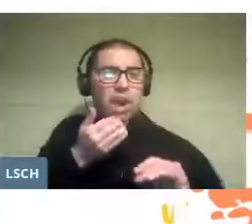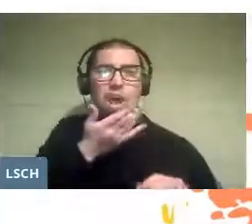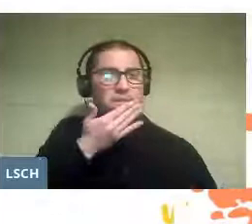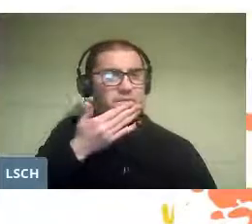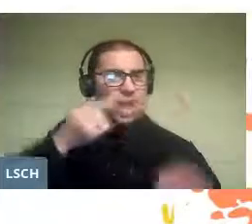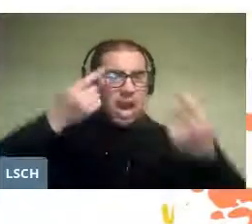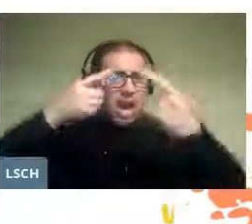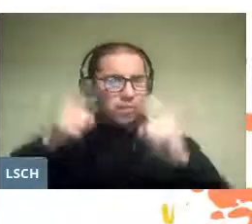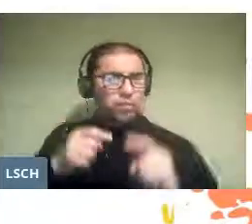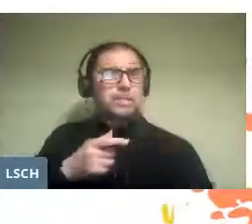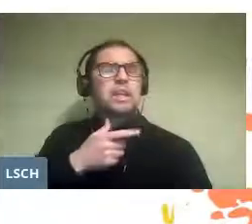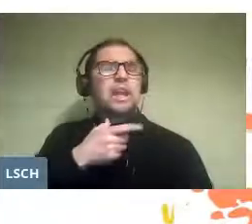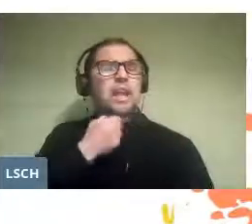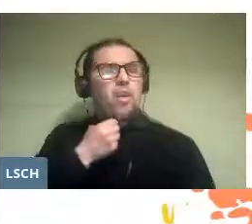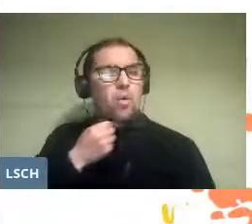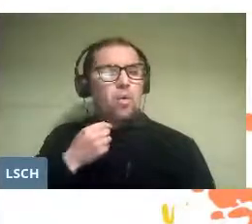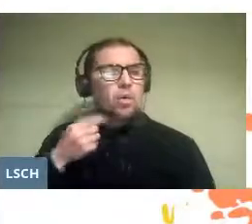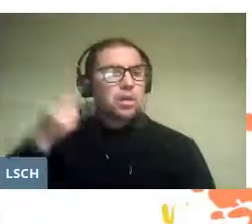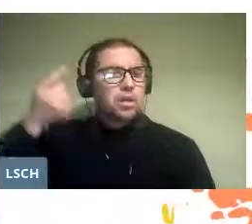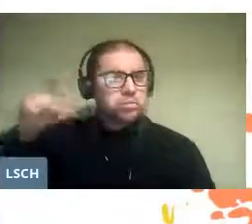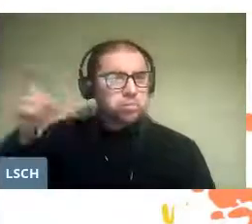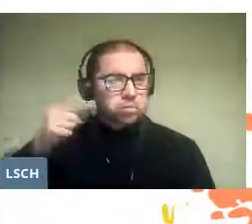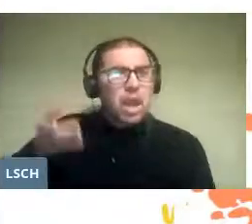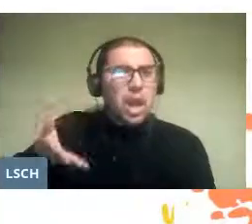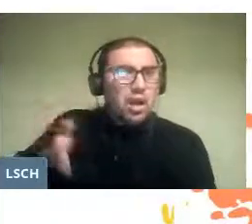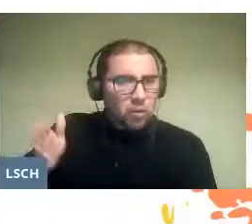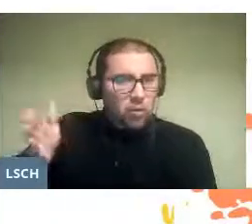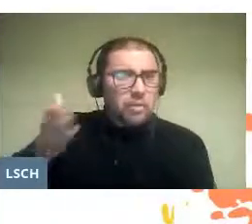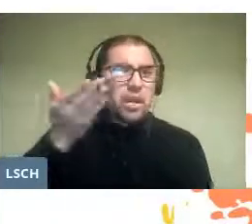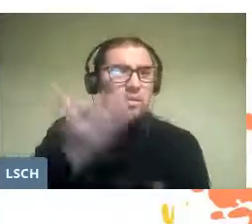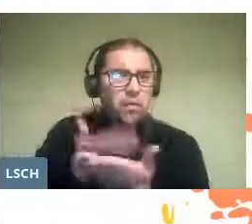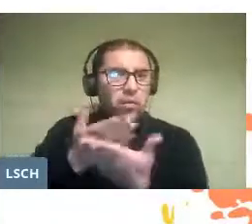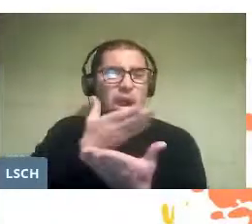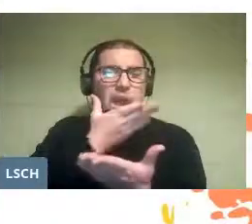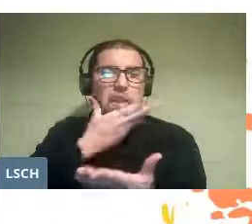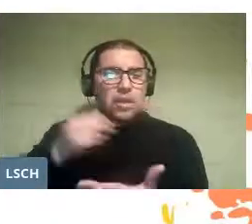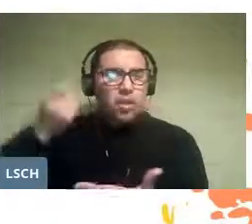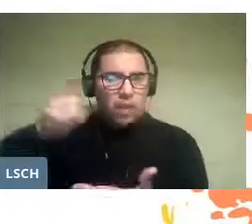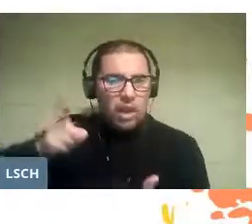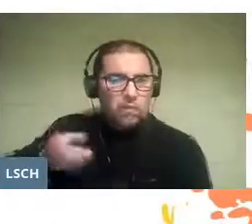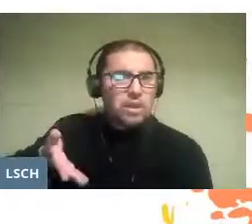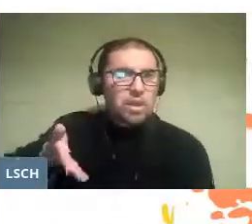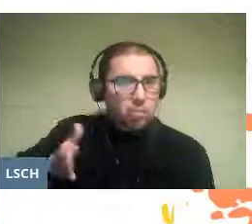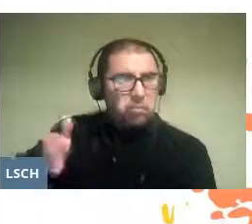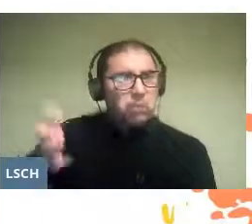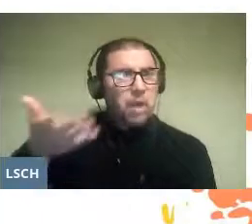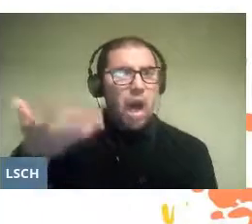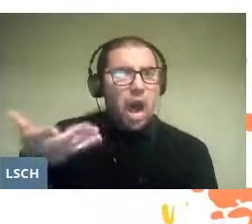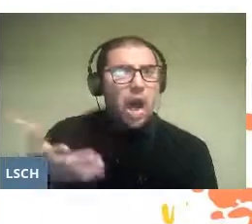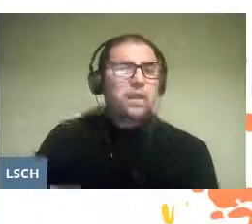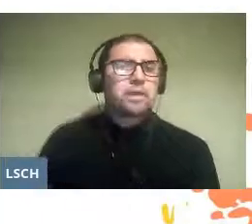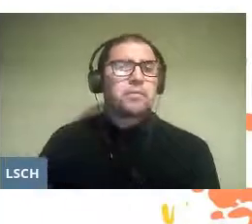which does not lose validity because its aesthetic postulates seem eternal to us.